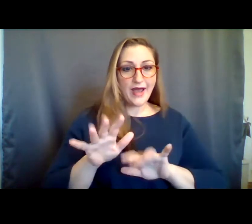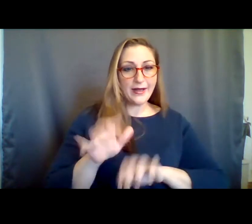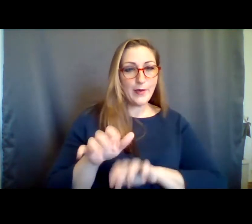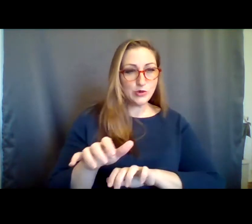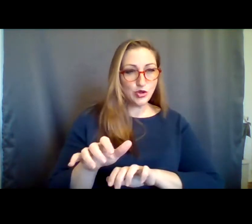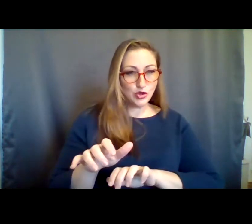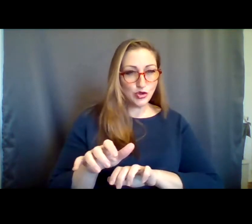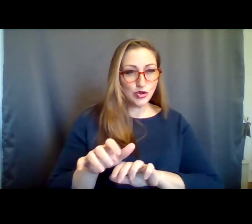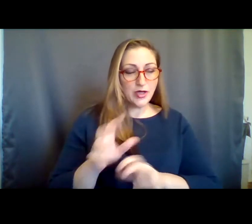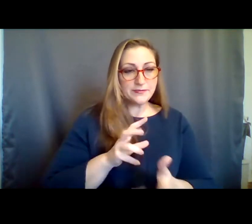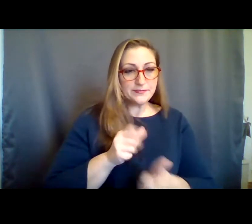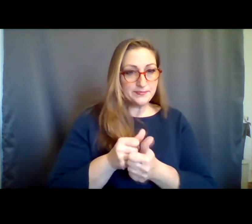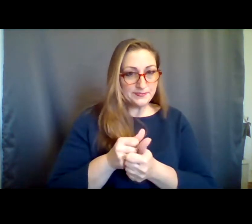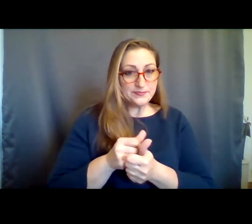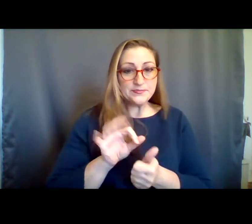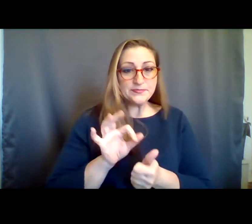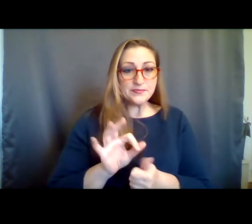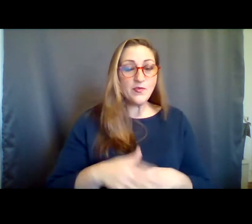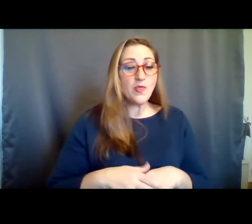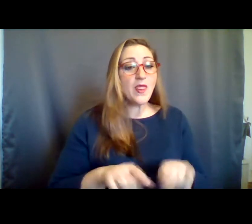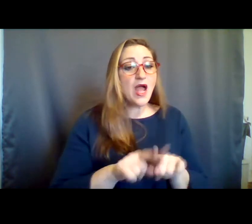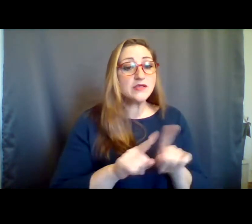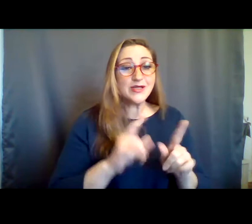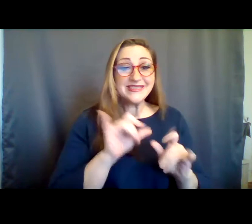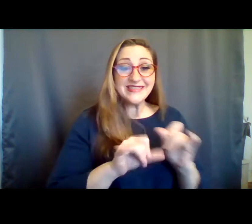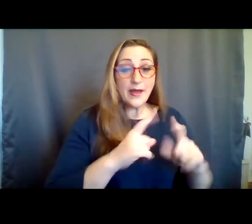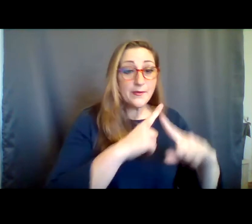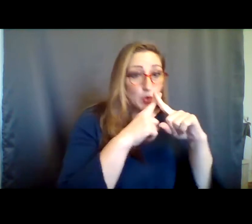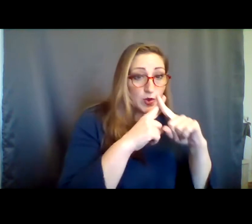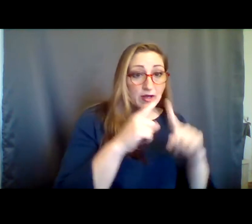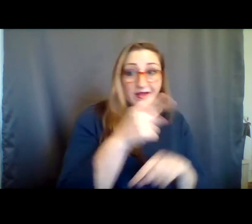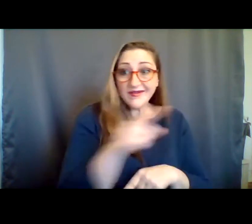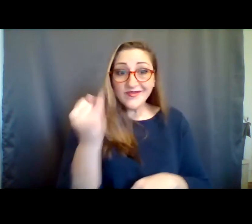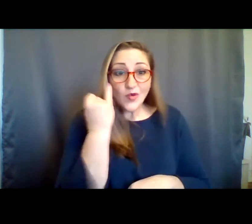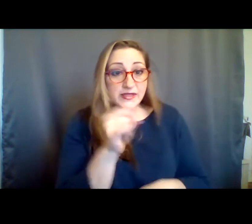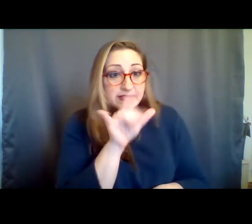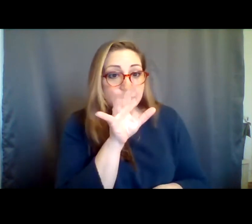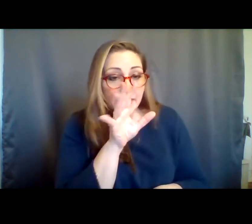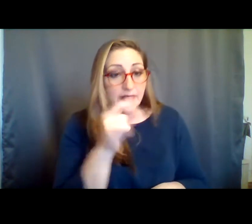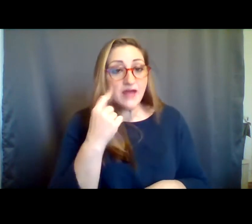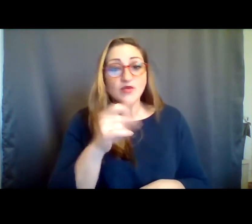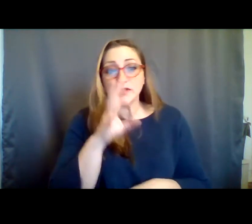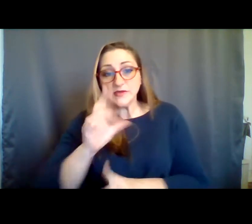and Captioner. Some housekeeping elements: Please stay muted unless you are speaking, and if you are speaking